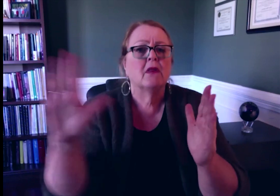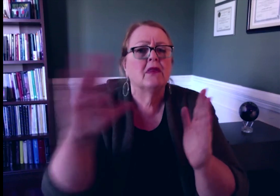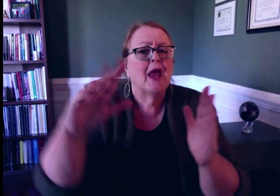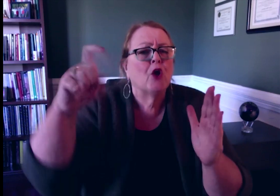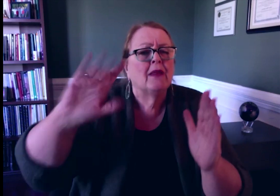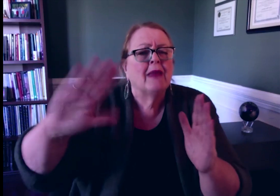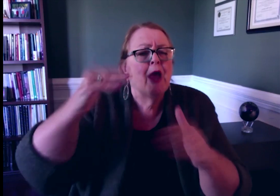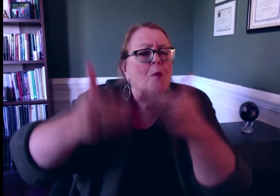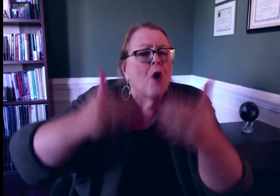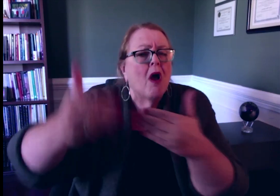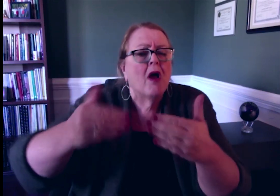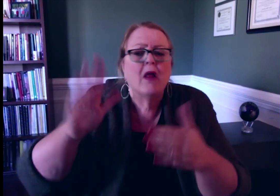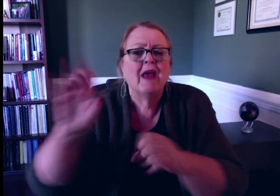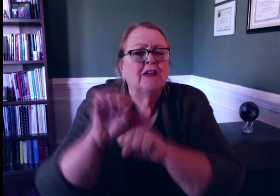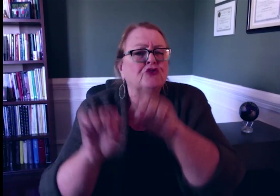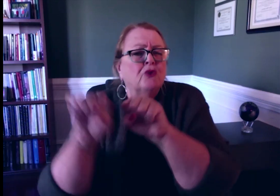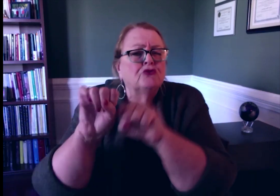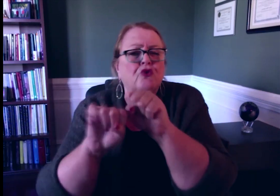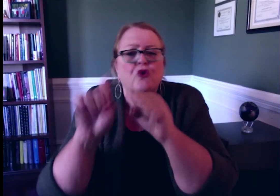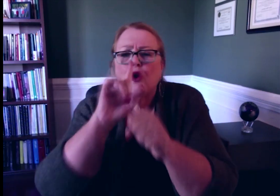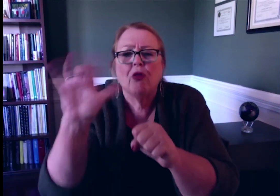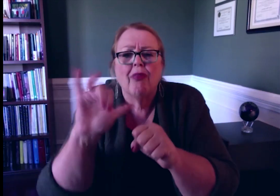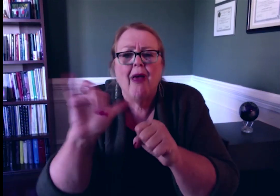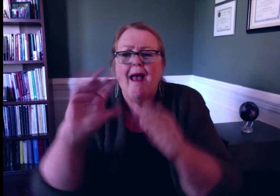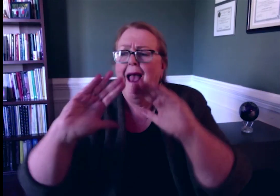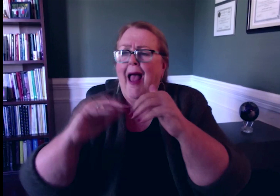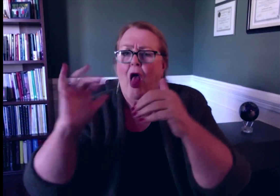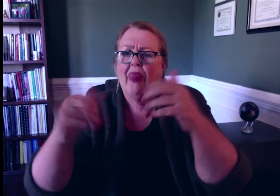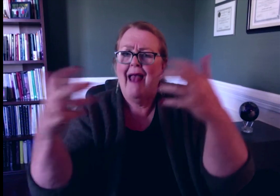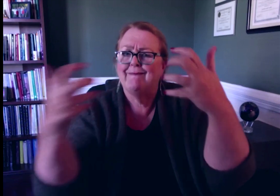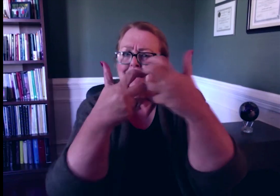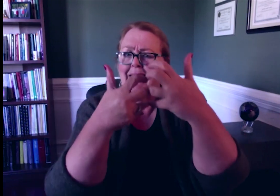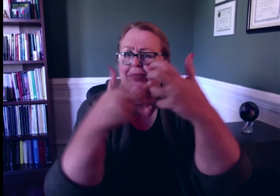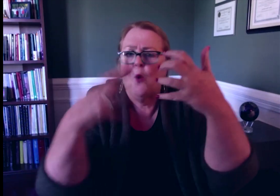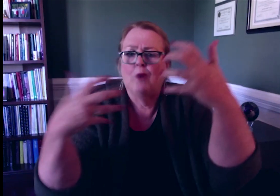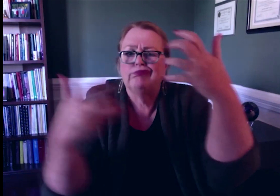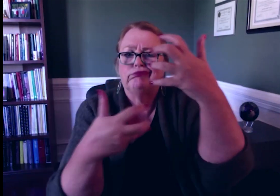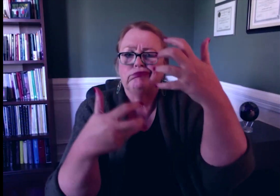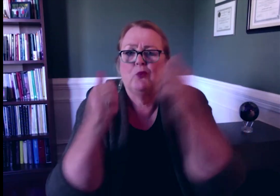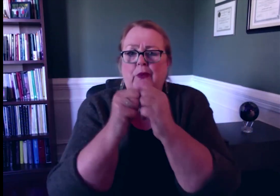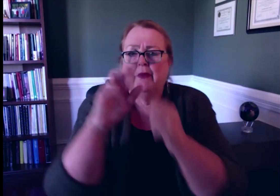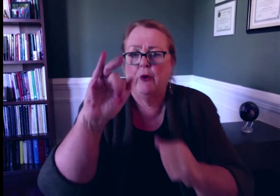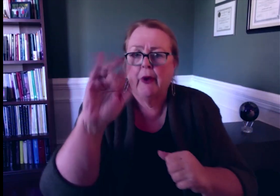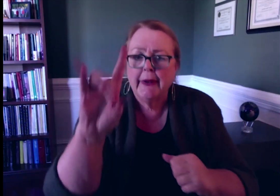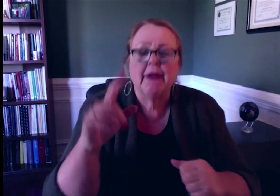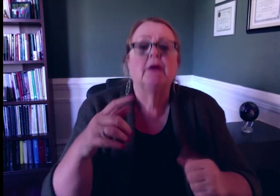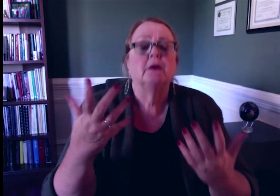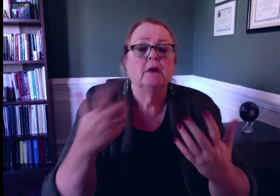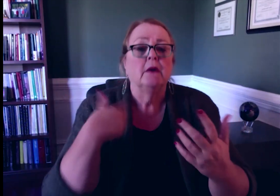their needs and processes, their structure, and how all this fits - or doesn't - with RID.